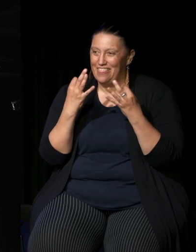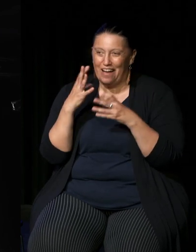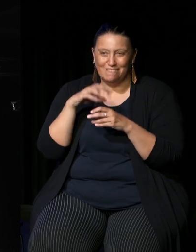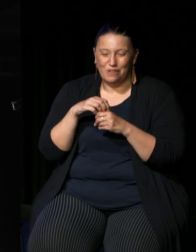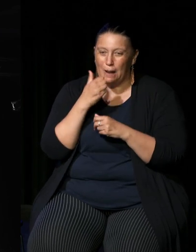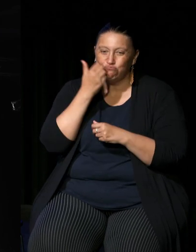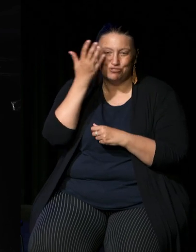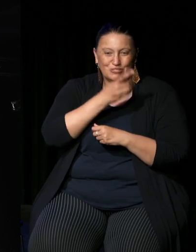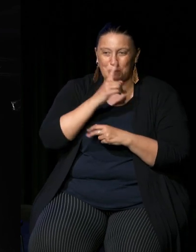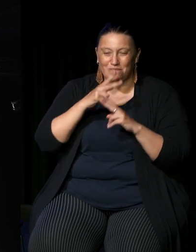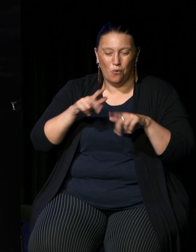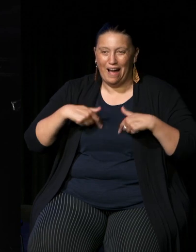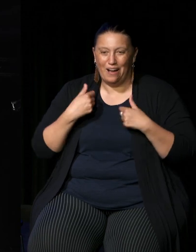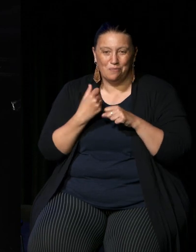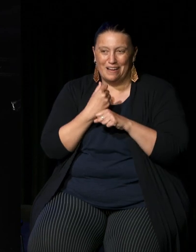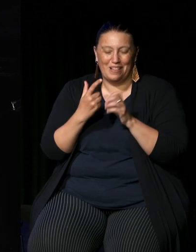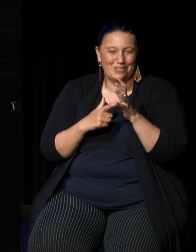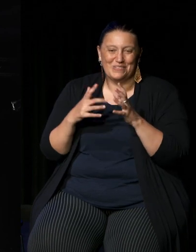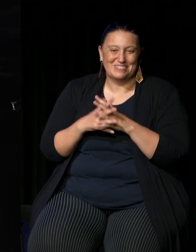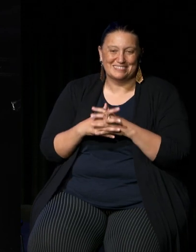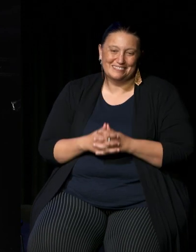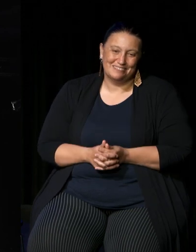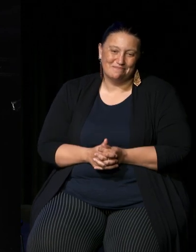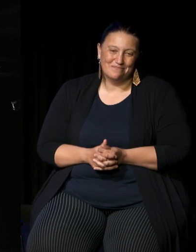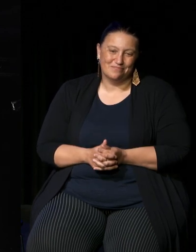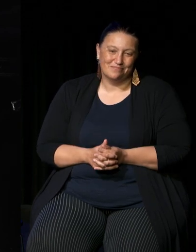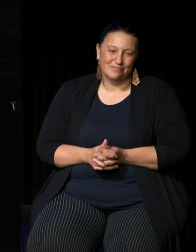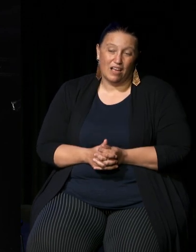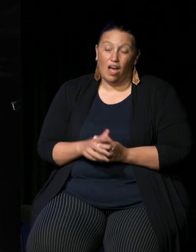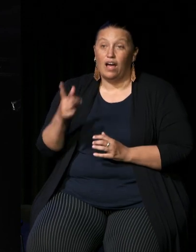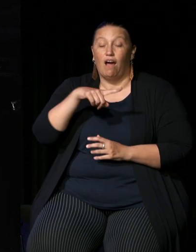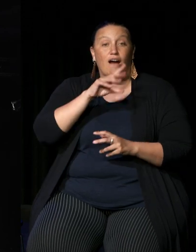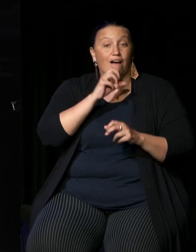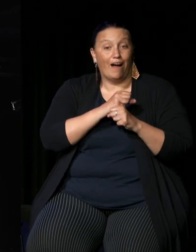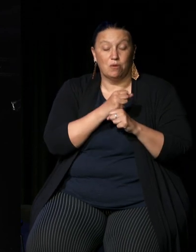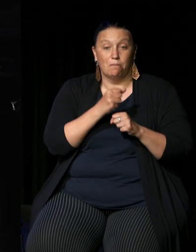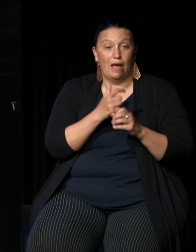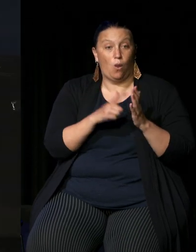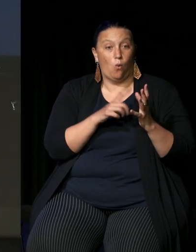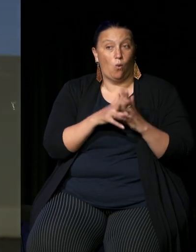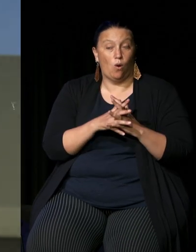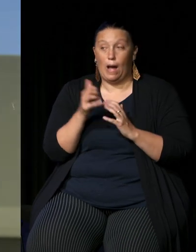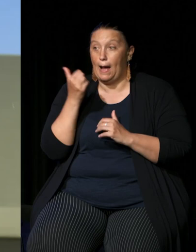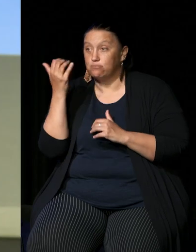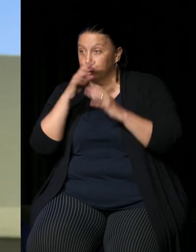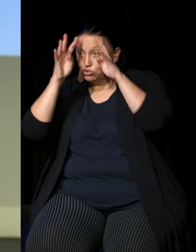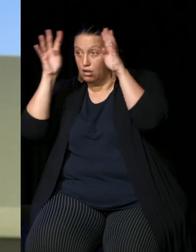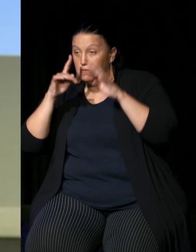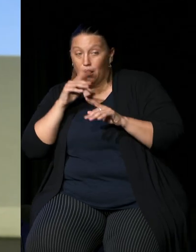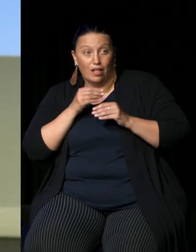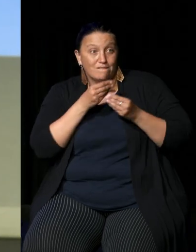who those laws are made for giving their views on how to make those laws so for instance you saw the